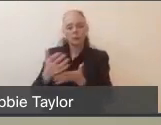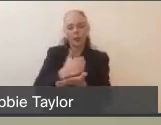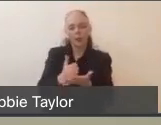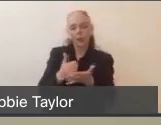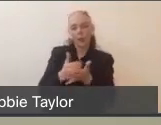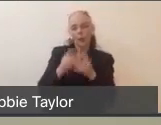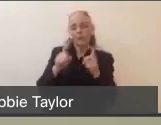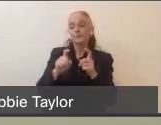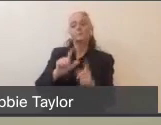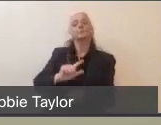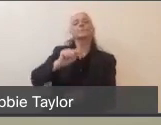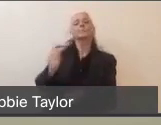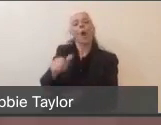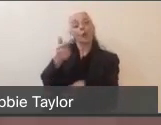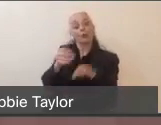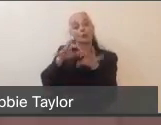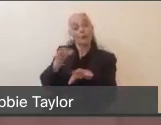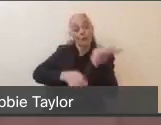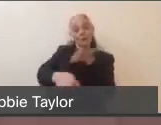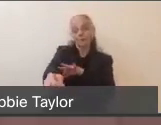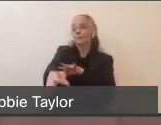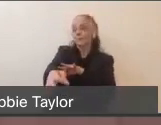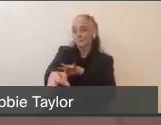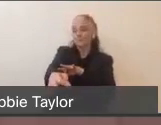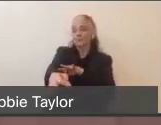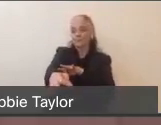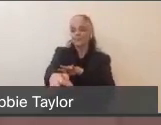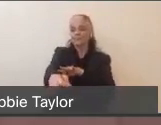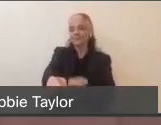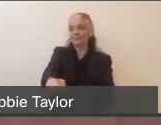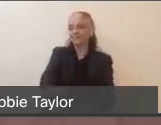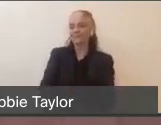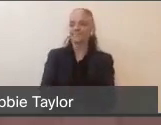(Laine, offscreen) Thank you, Dr. Santora. Dr. Ballard, maybe you can help with this one.